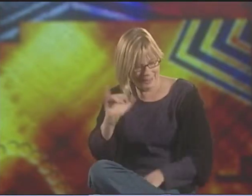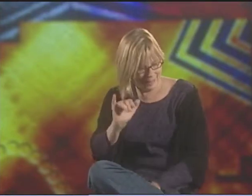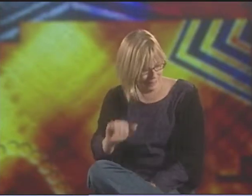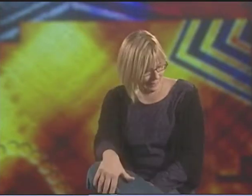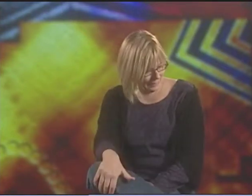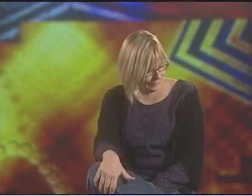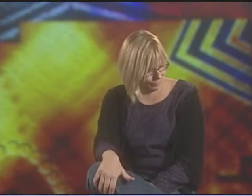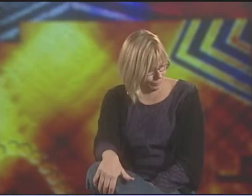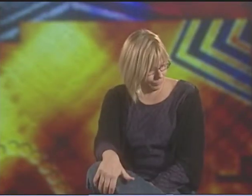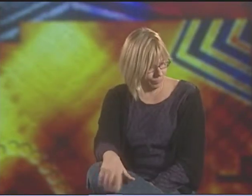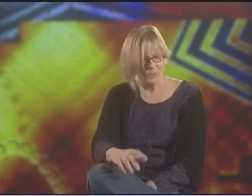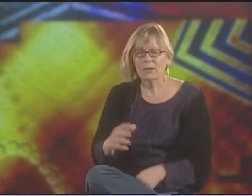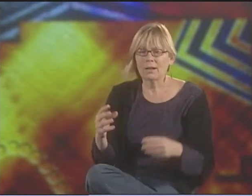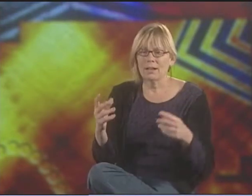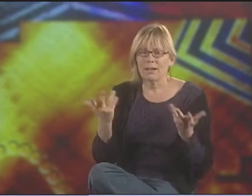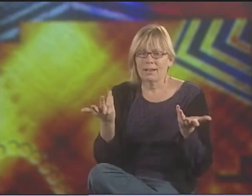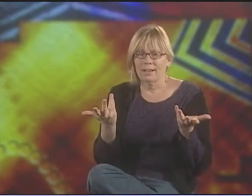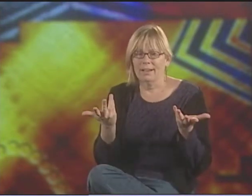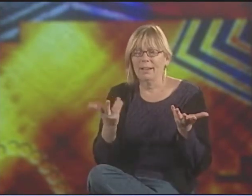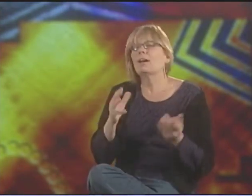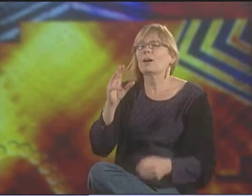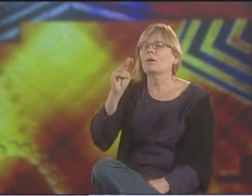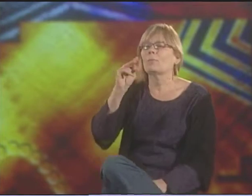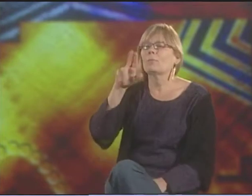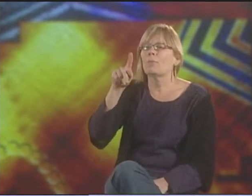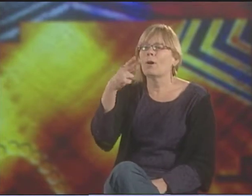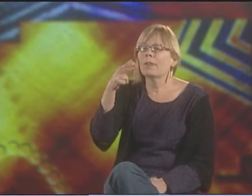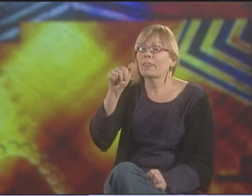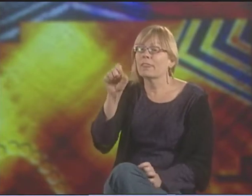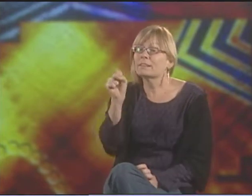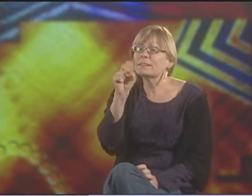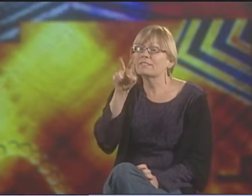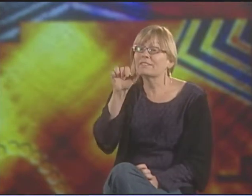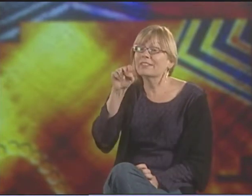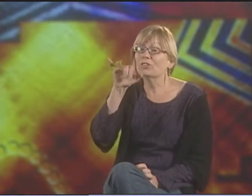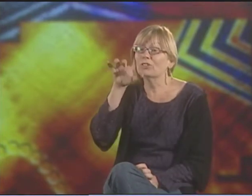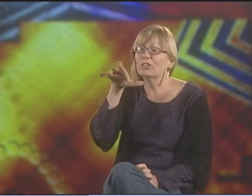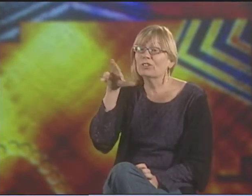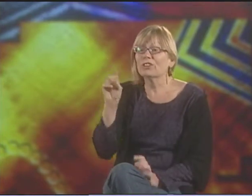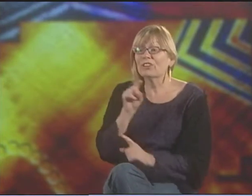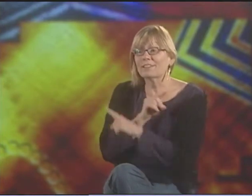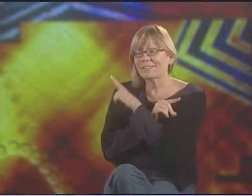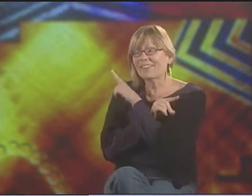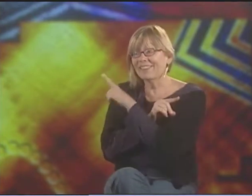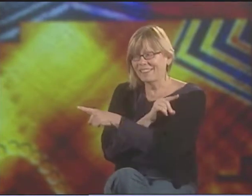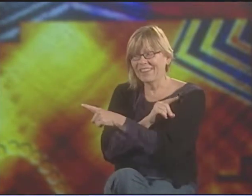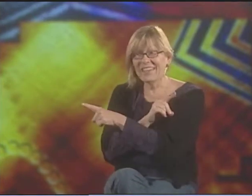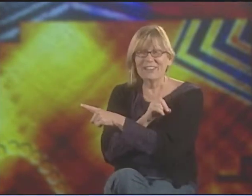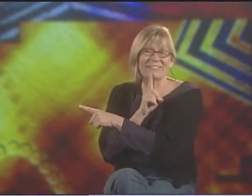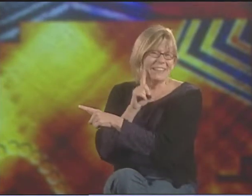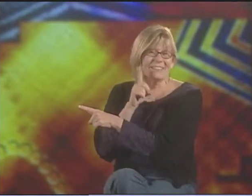WELL, I CAN SEE THE OPPOSITE AS WELL. IN MARTHA'S VINEYARD,